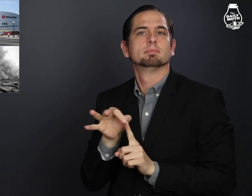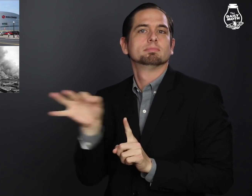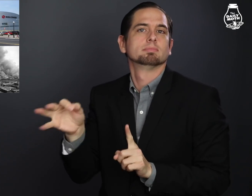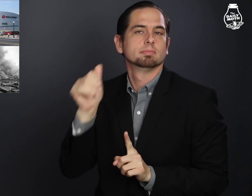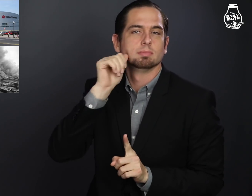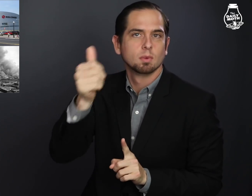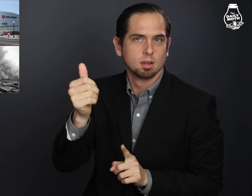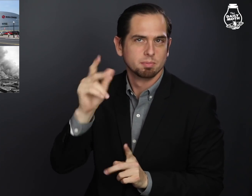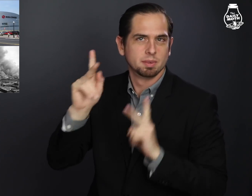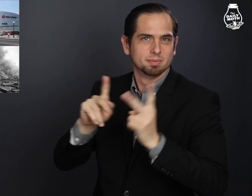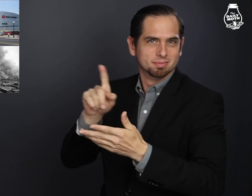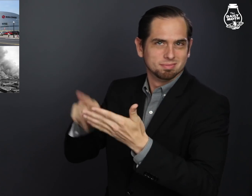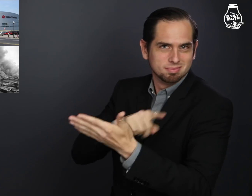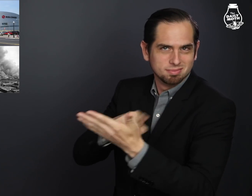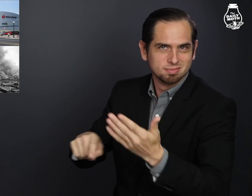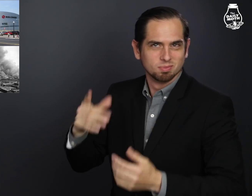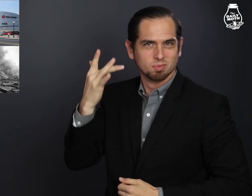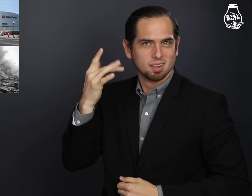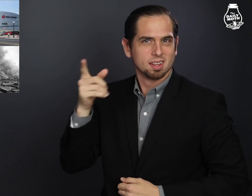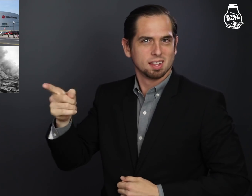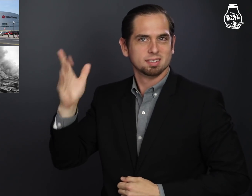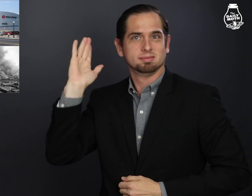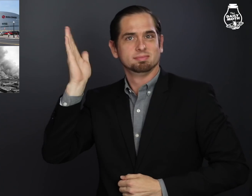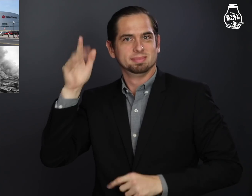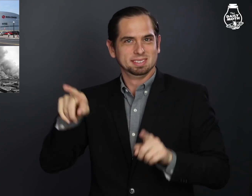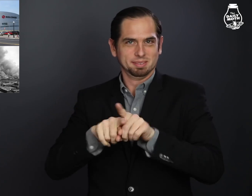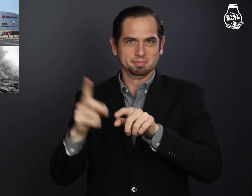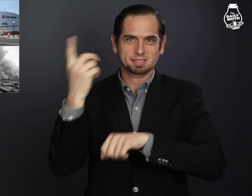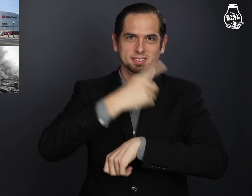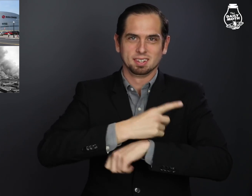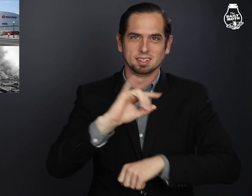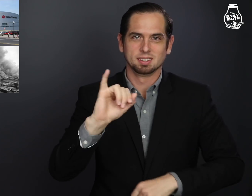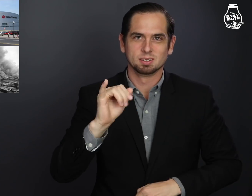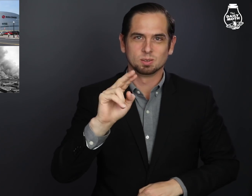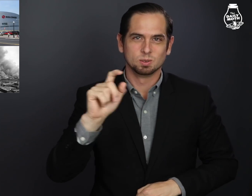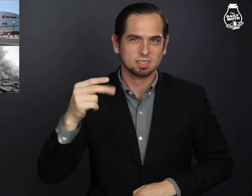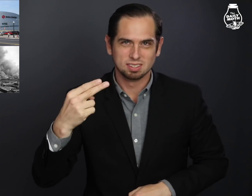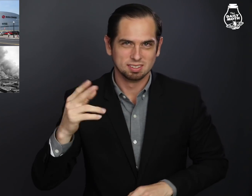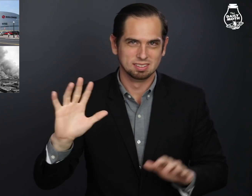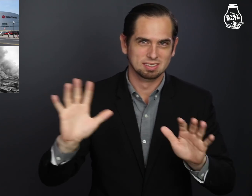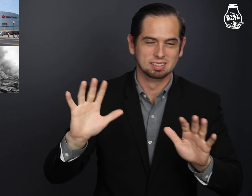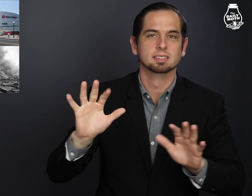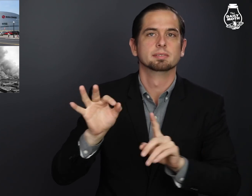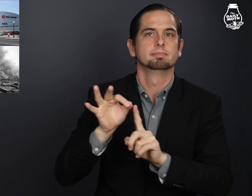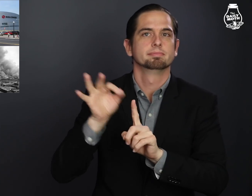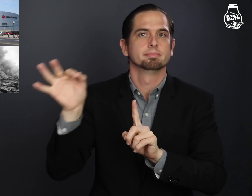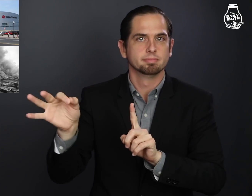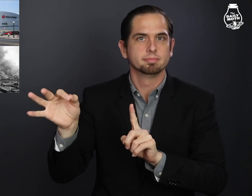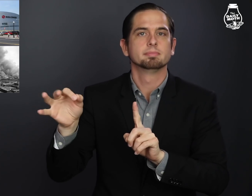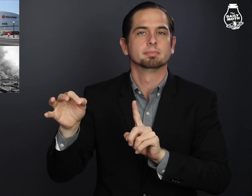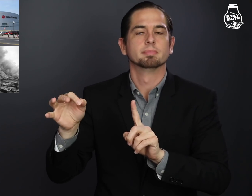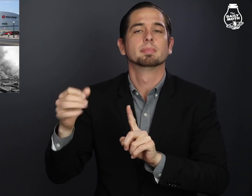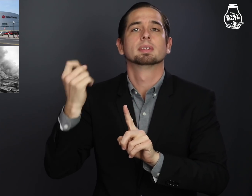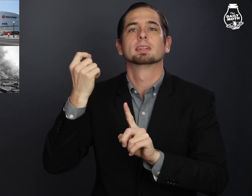but it was pushed to tomorrow after criticism on holding the rally on the same day as Juneteenth.